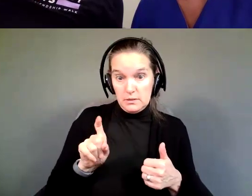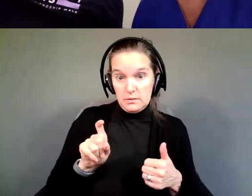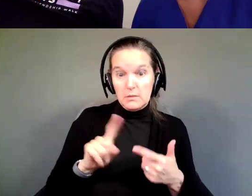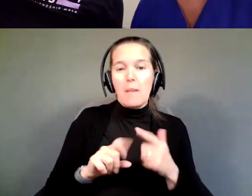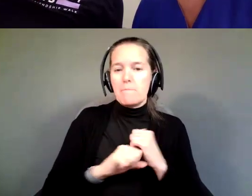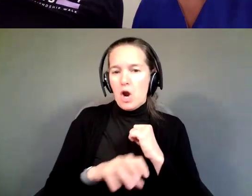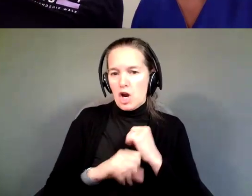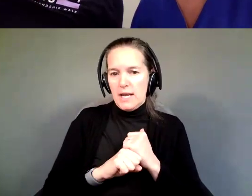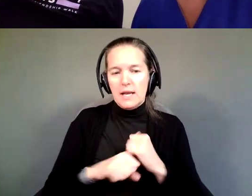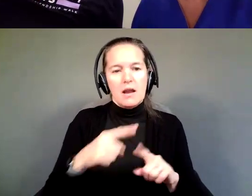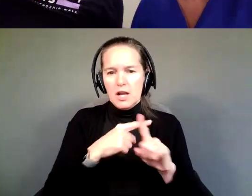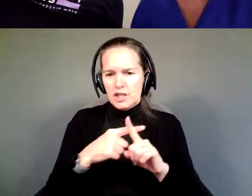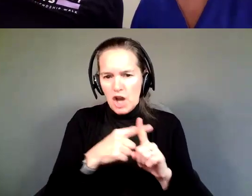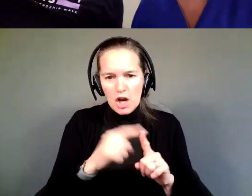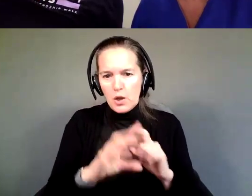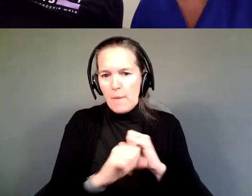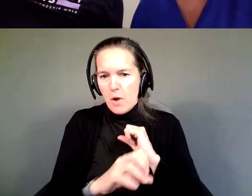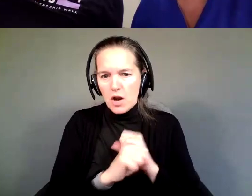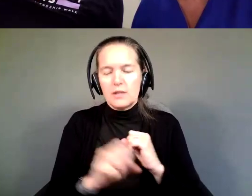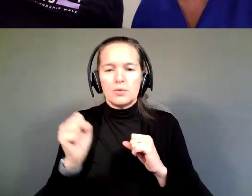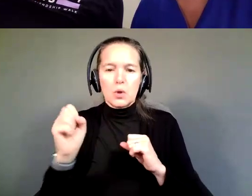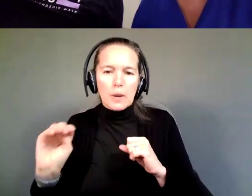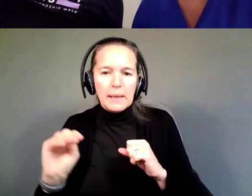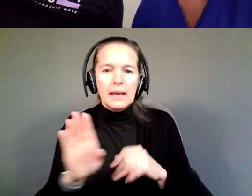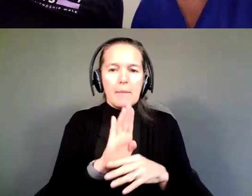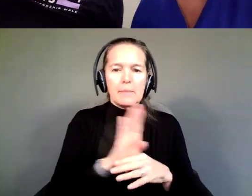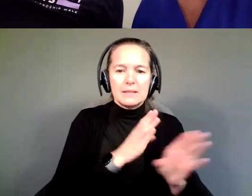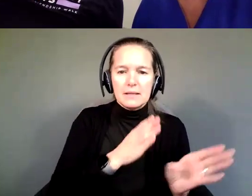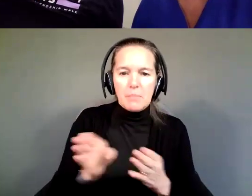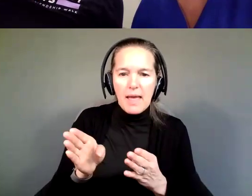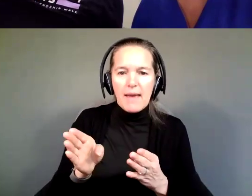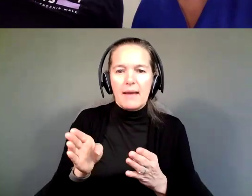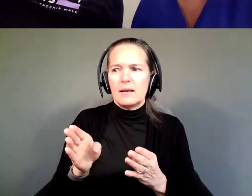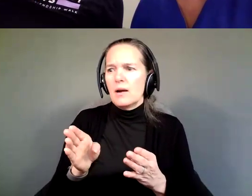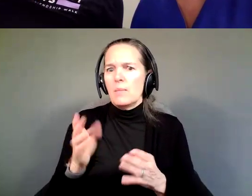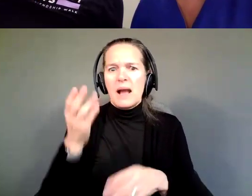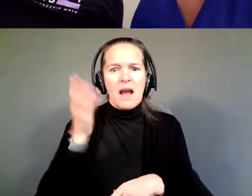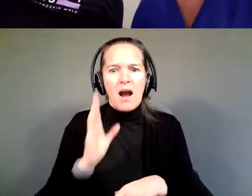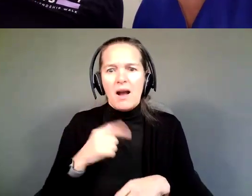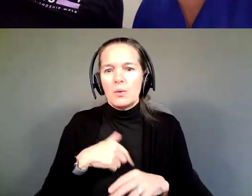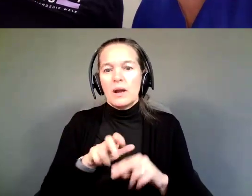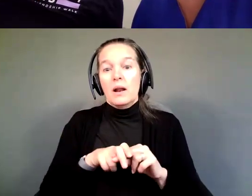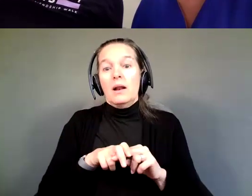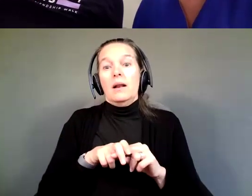Target market, social media, business plan. God, we sit through these every quarter.